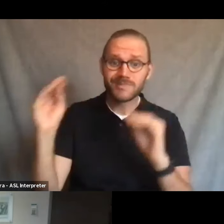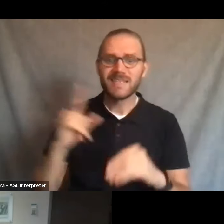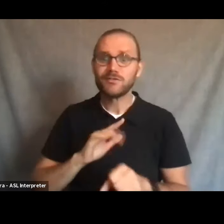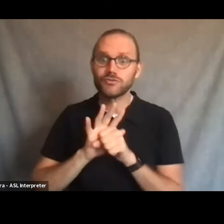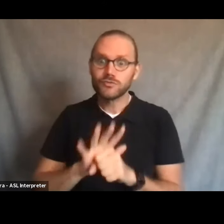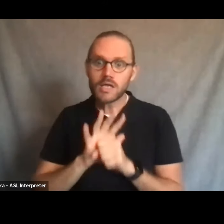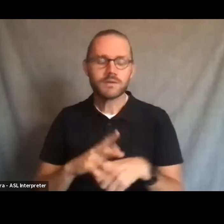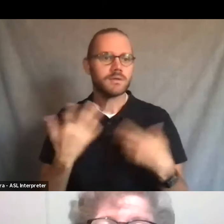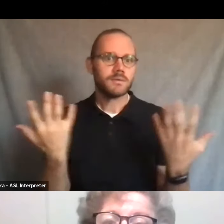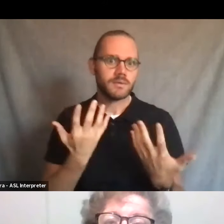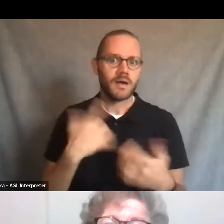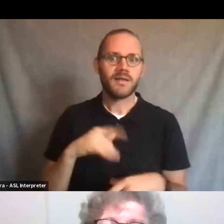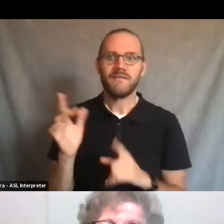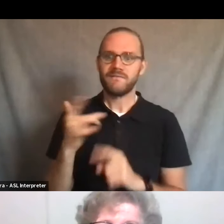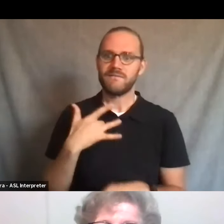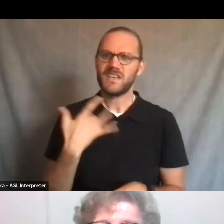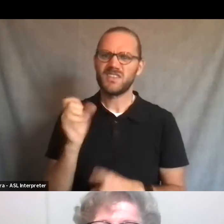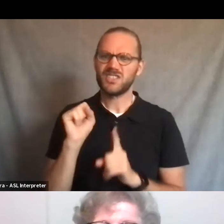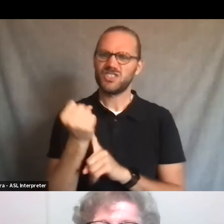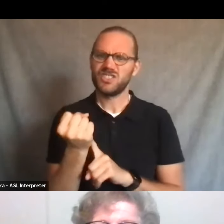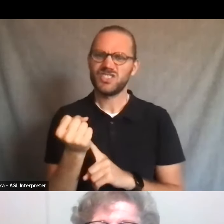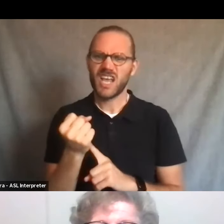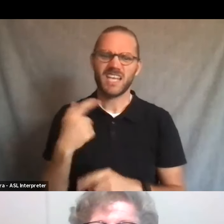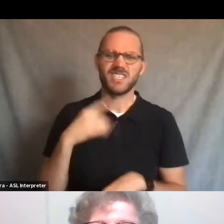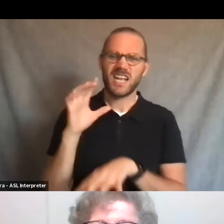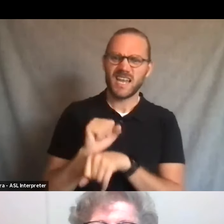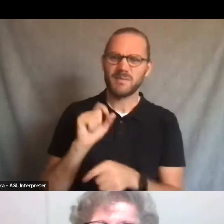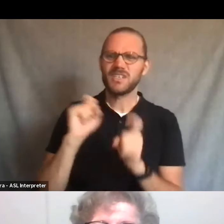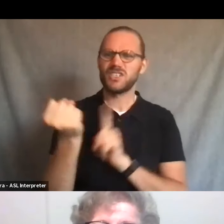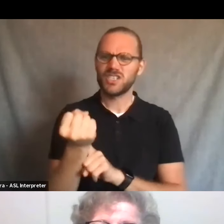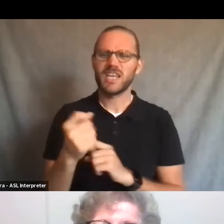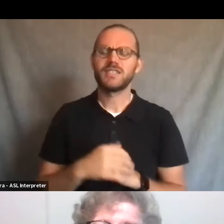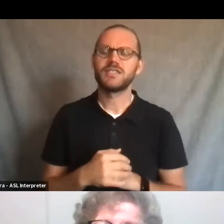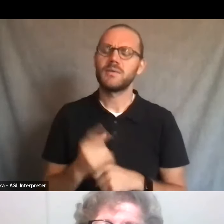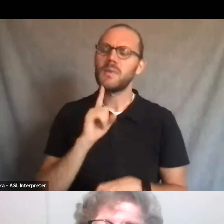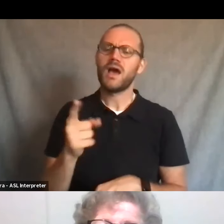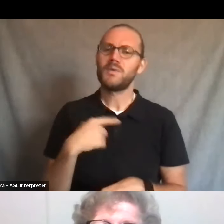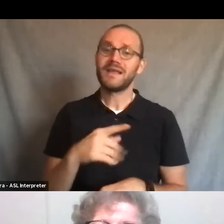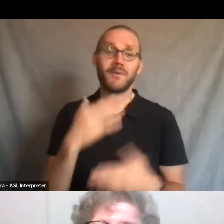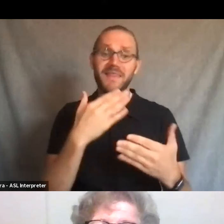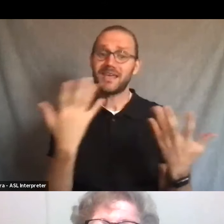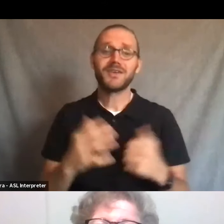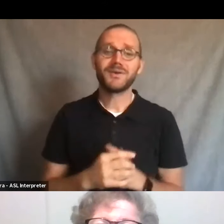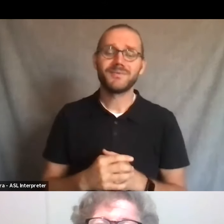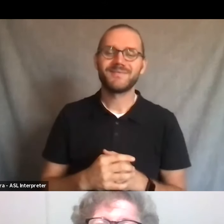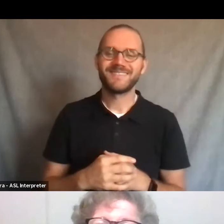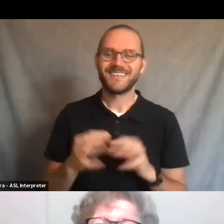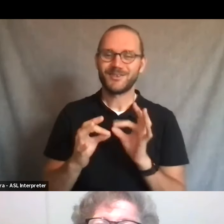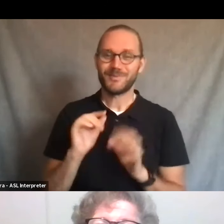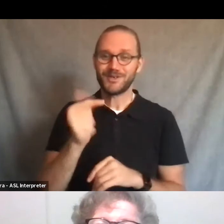There's an element of change and adapting to change, and I just want to say a big thank you. I know that it's hard, I know everybody is working harder